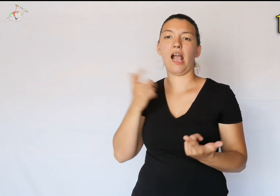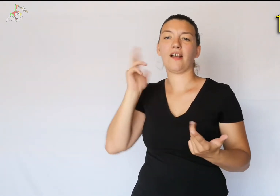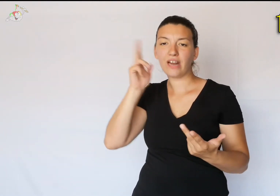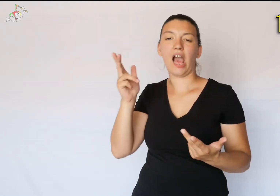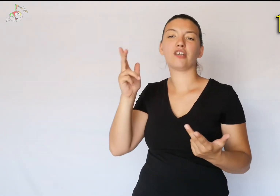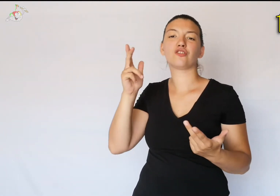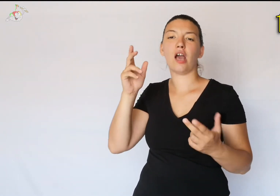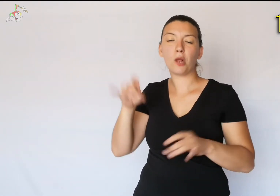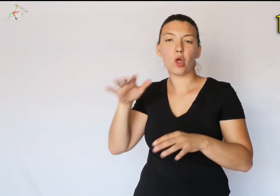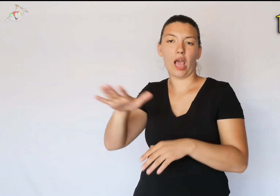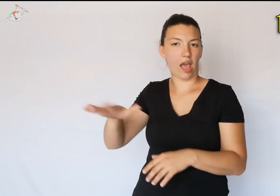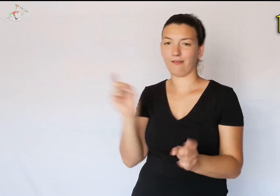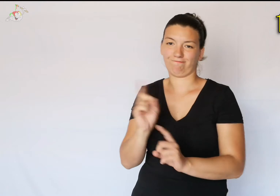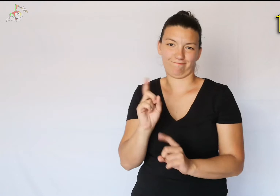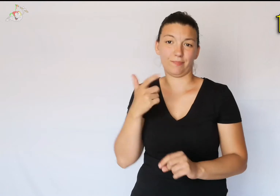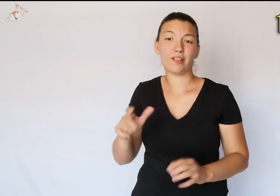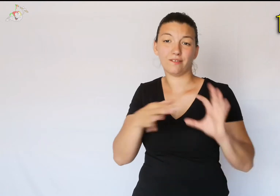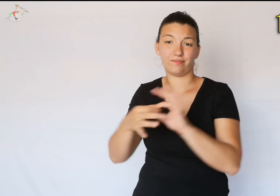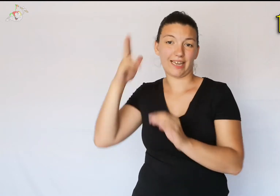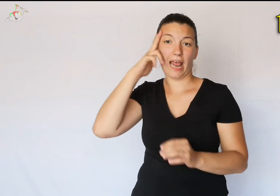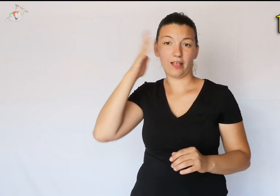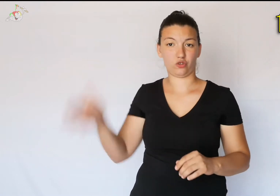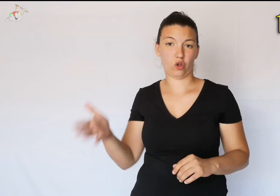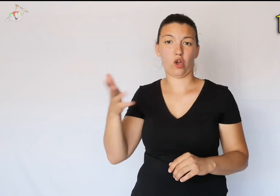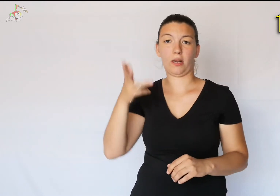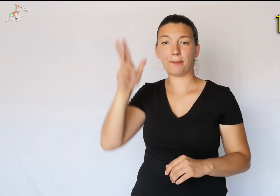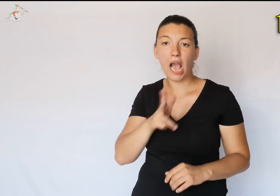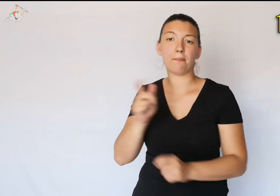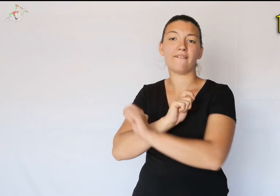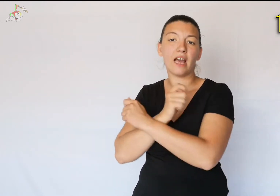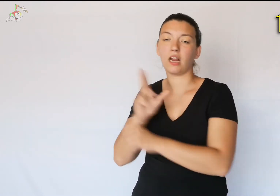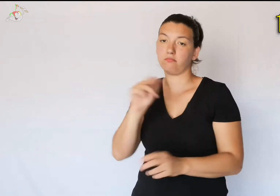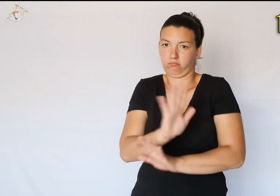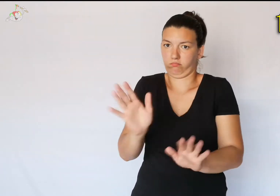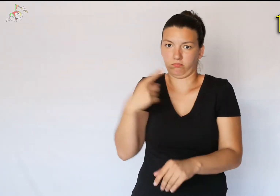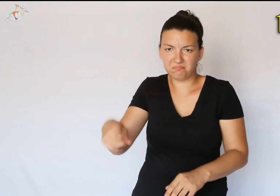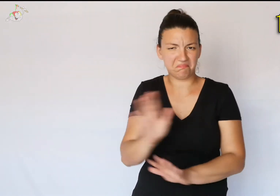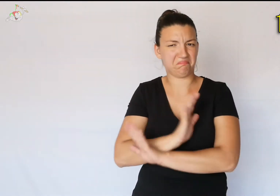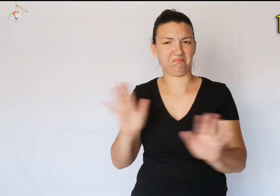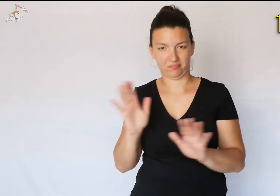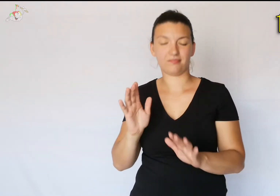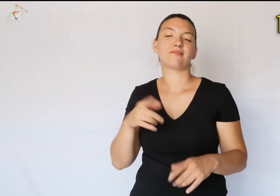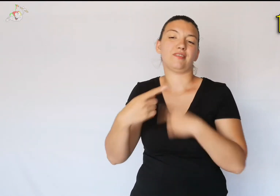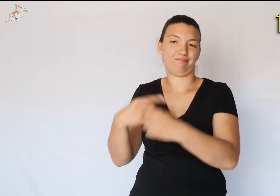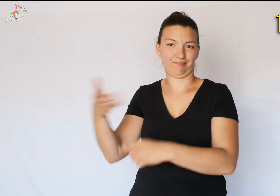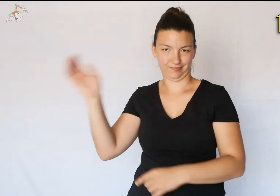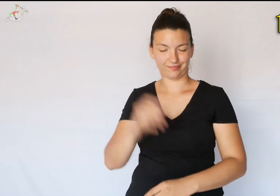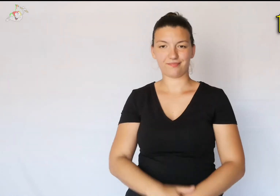France and Portugal for religious reasons, in fact for the Vatican it was sinful.